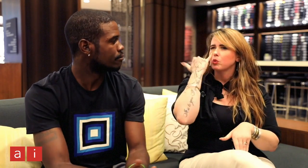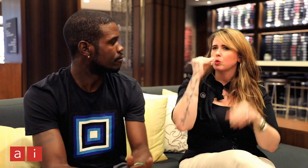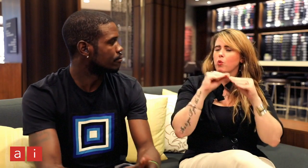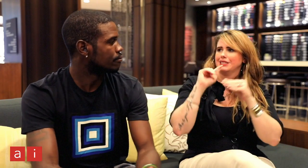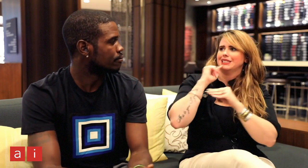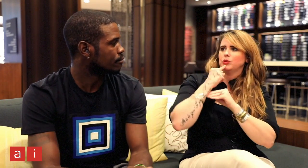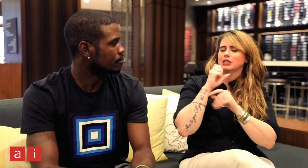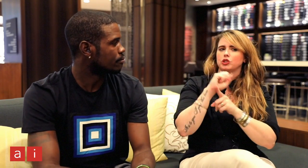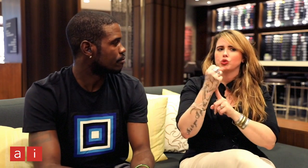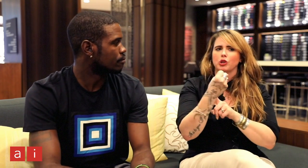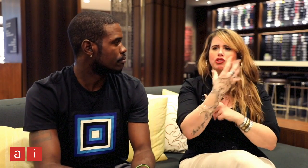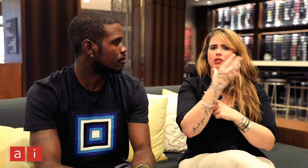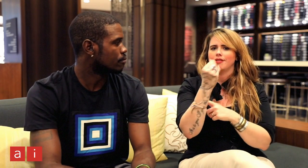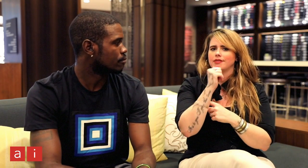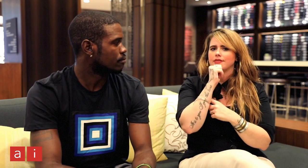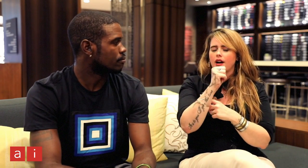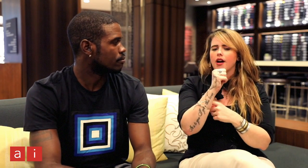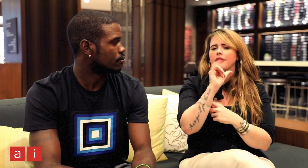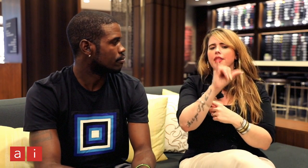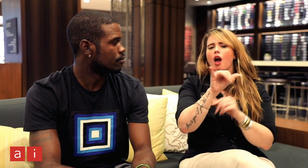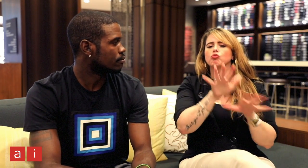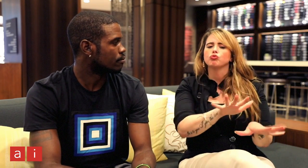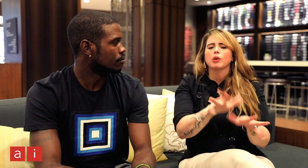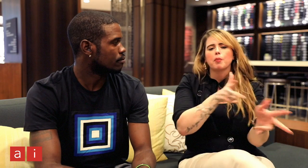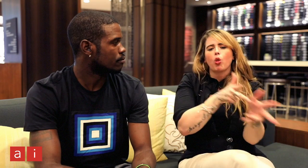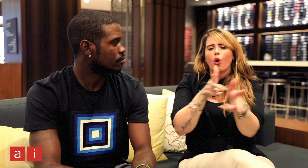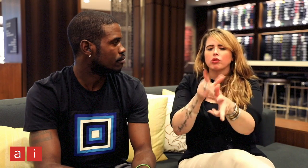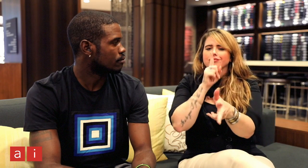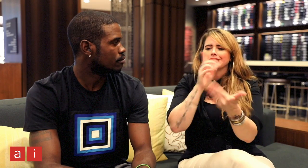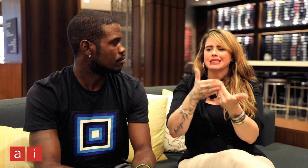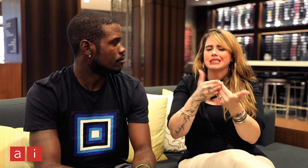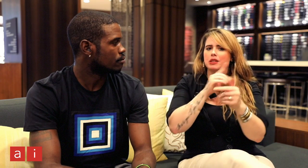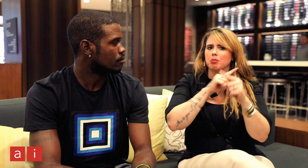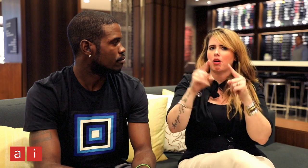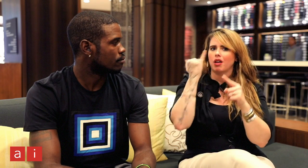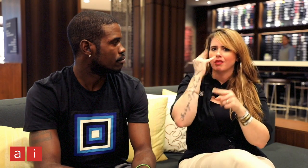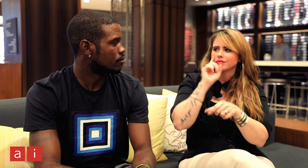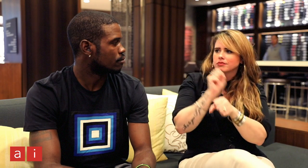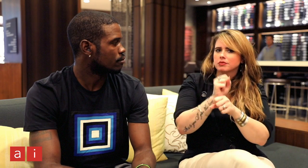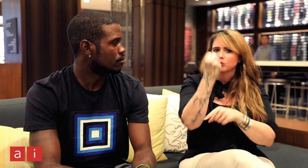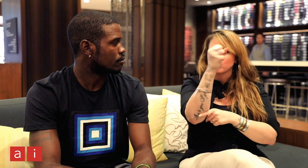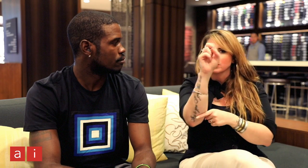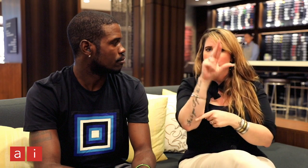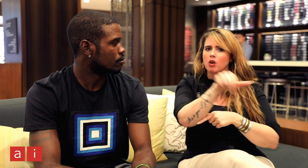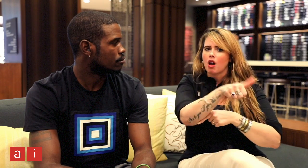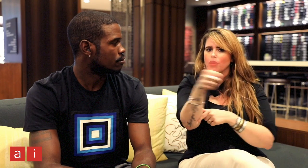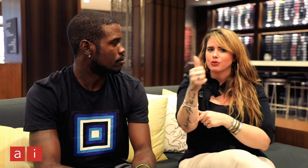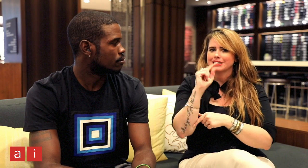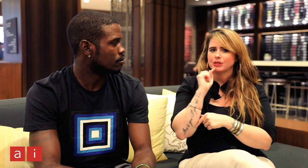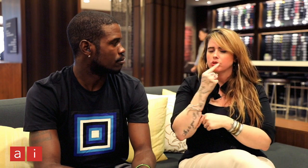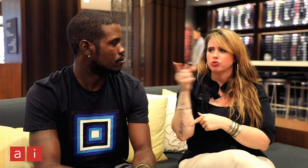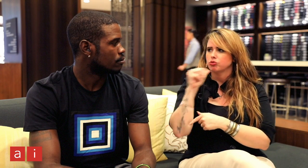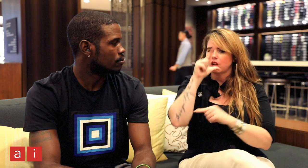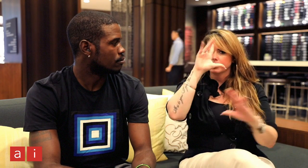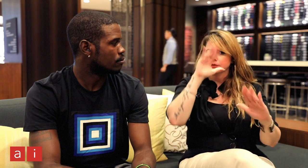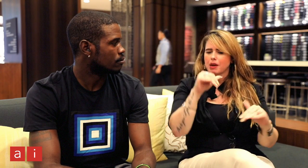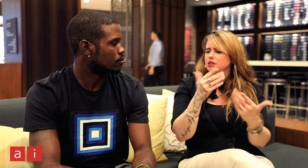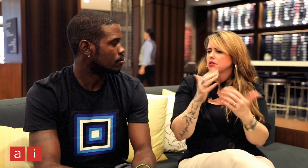So let's suppose you're in a more serious situation, something less common than being pulled over. How do you approach a situation